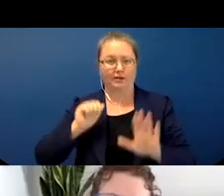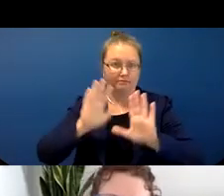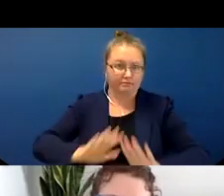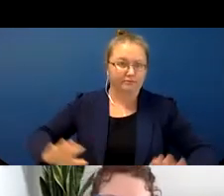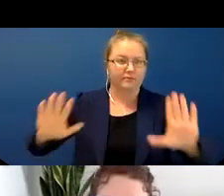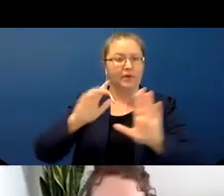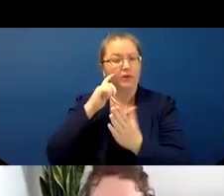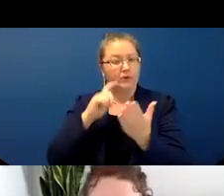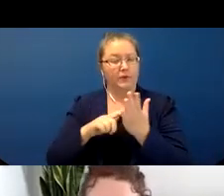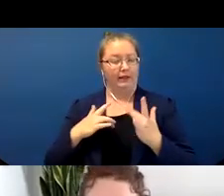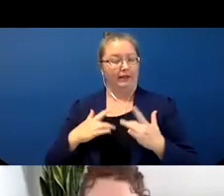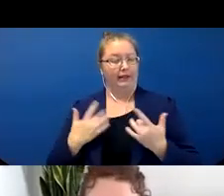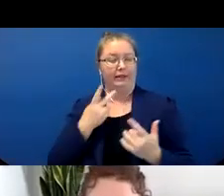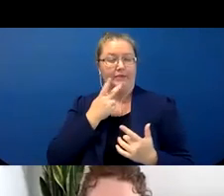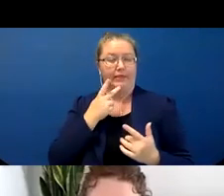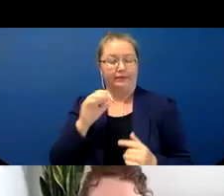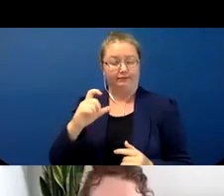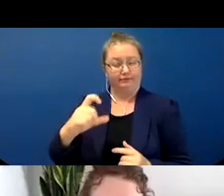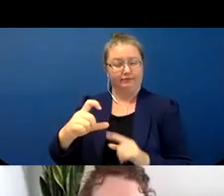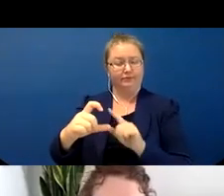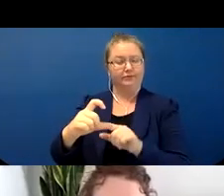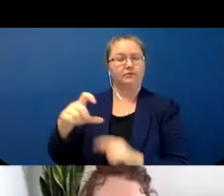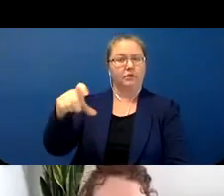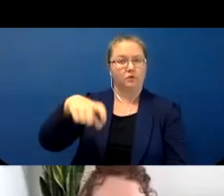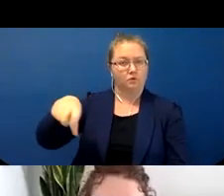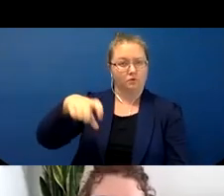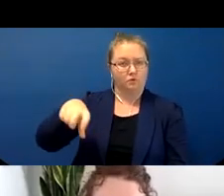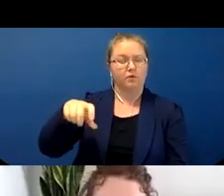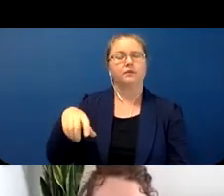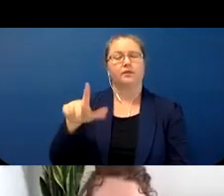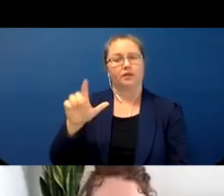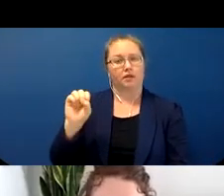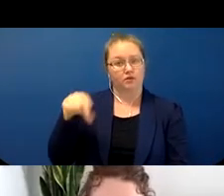lighter pink area is Quebecois sign language, which is still part of the French family,